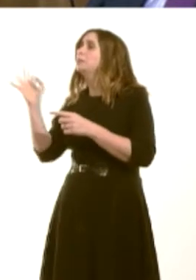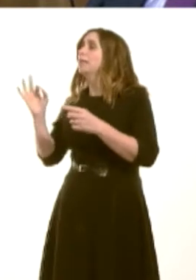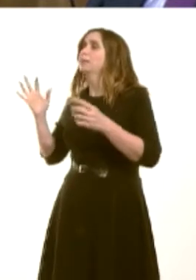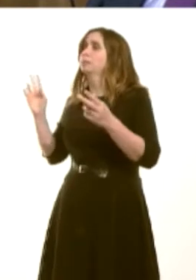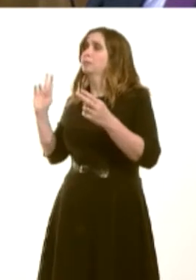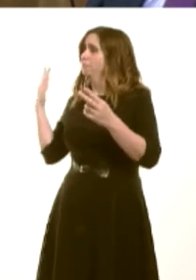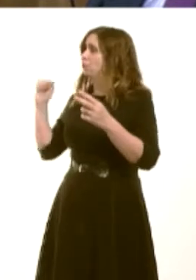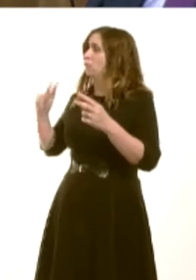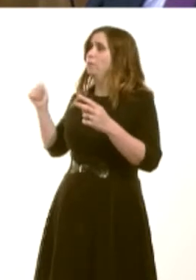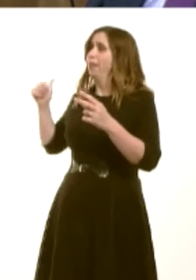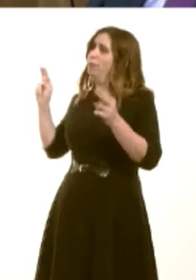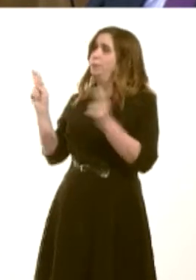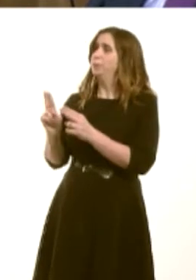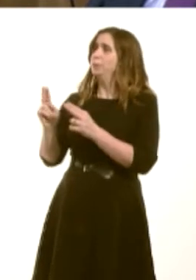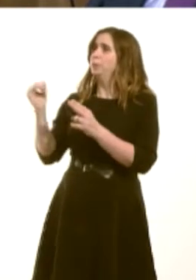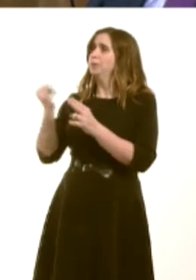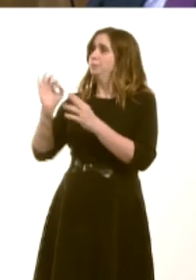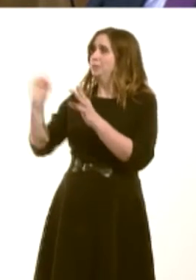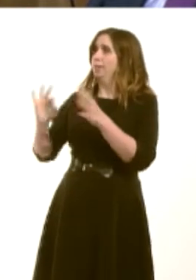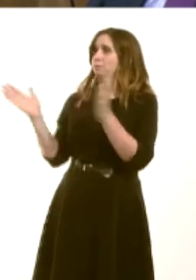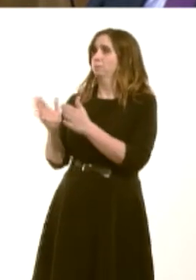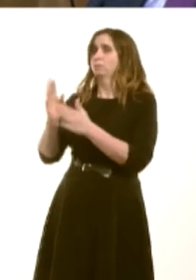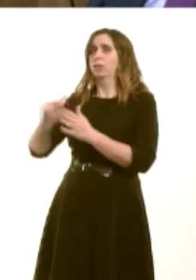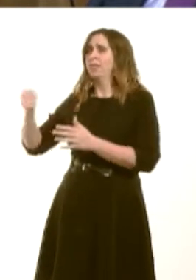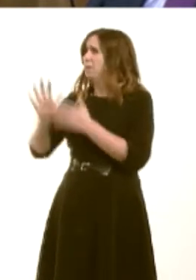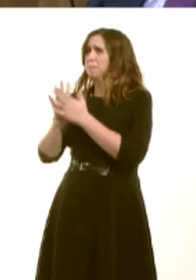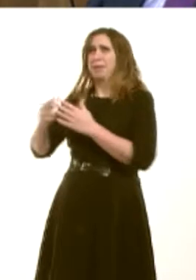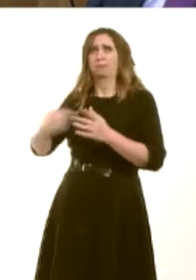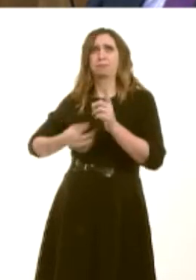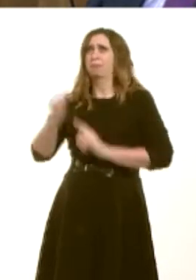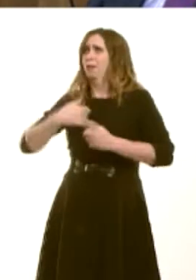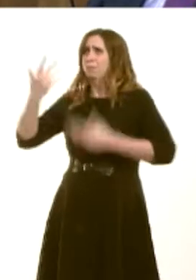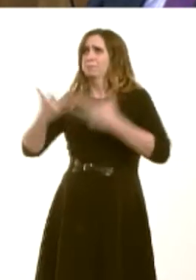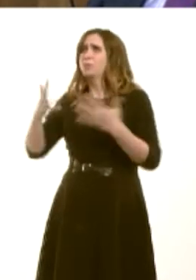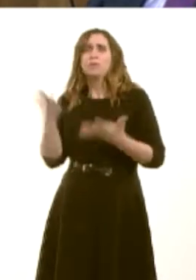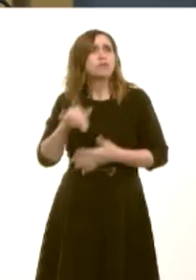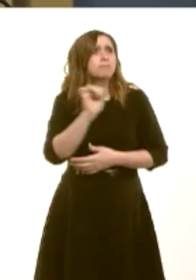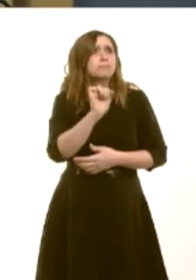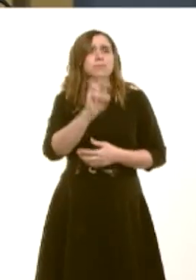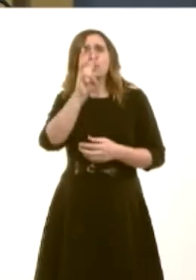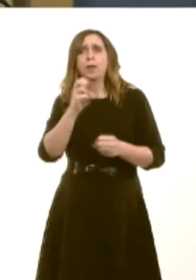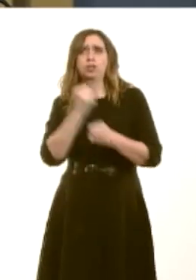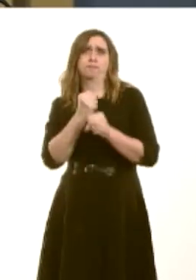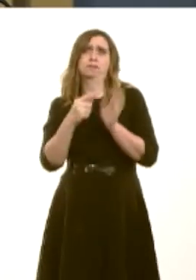per cent in 2014. As I say, I donít know where his figures are from; these are the official figures and they show the Welsh Government delivering.